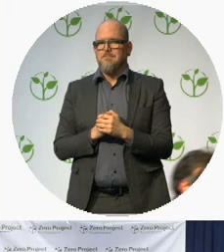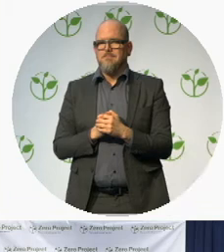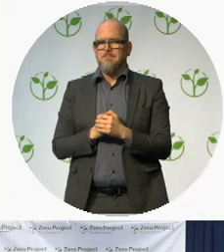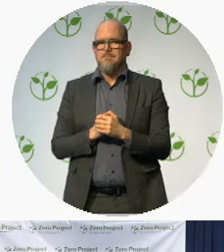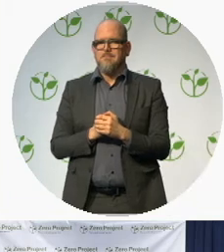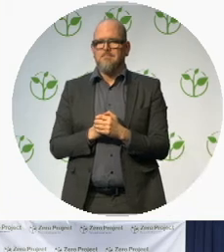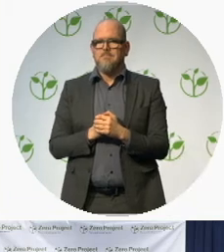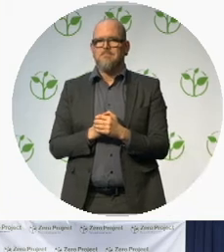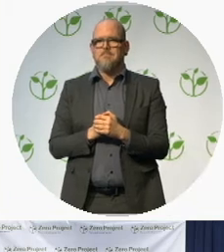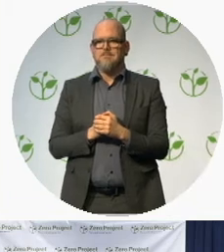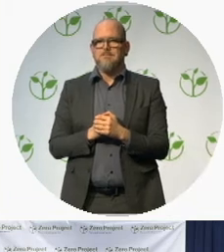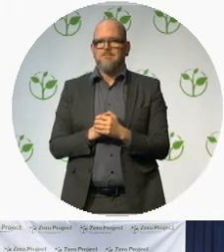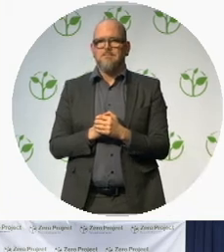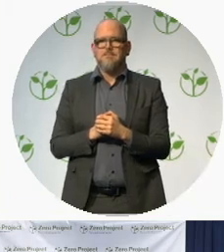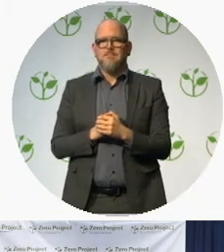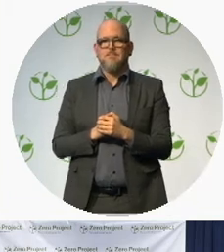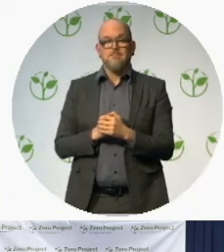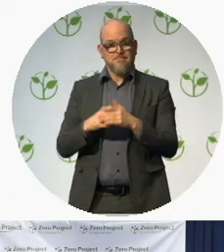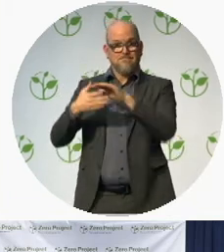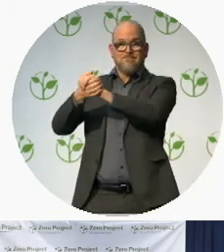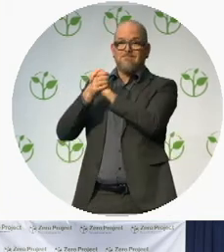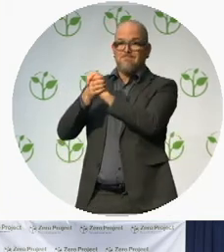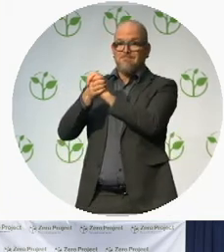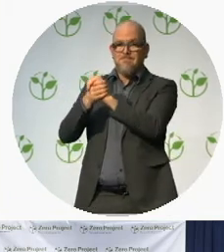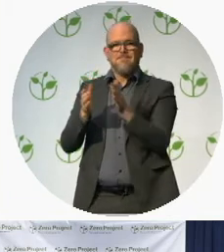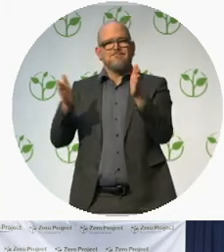Congratulations to the Department of Transport from South Africa.